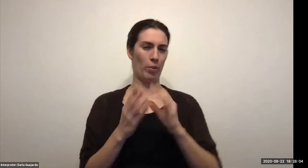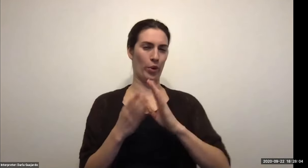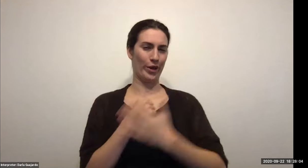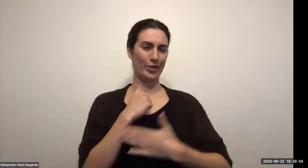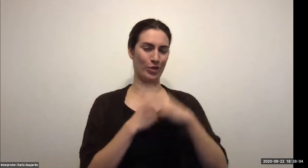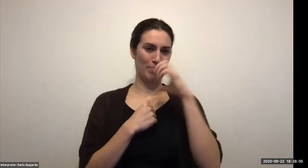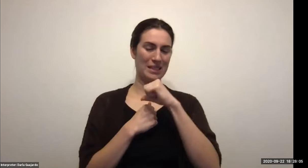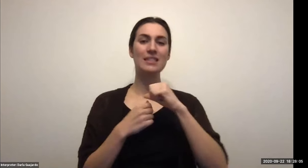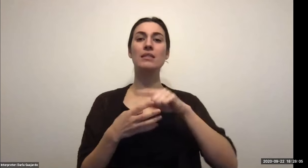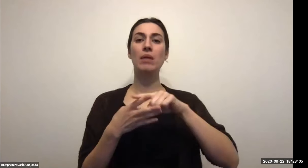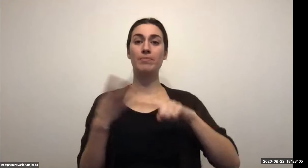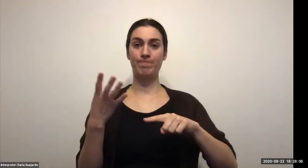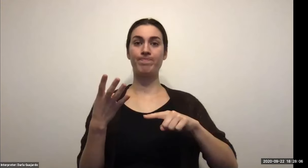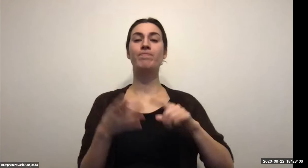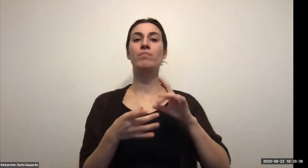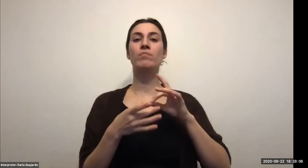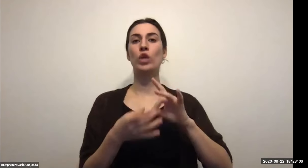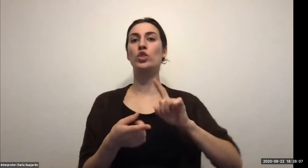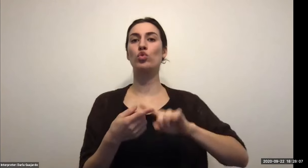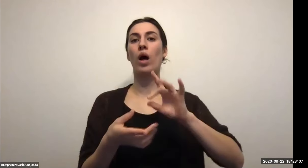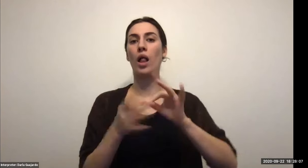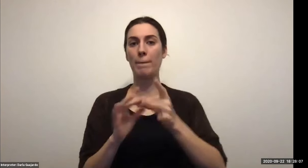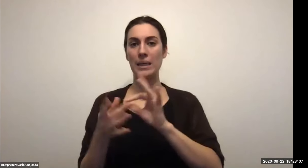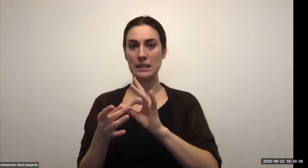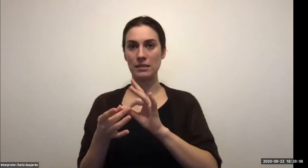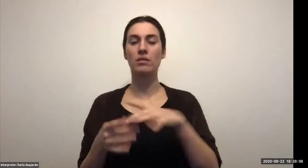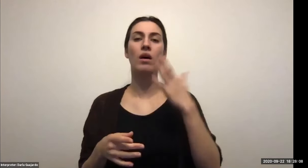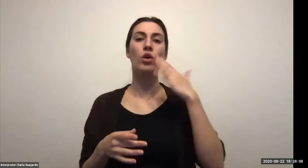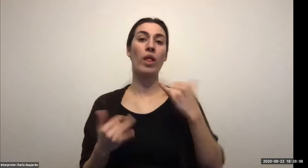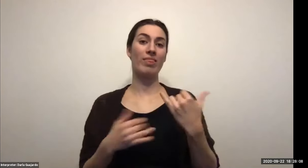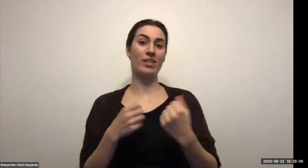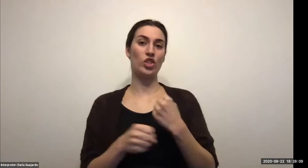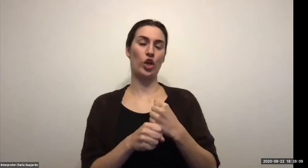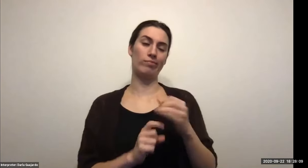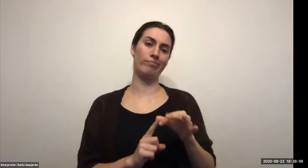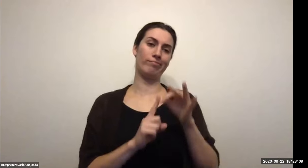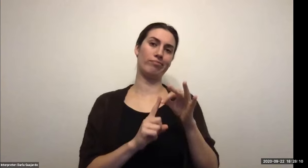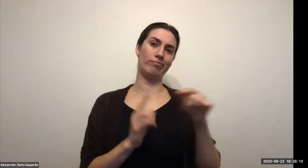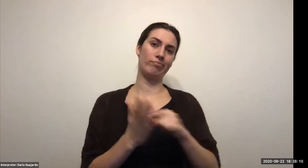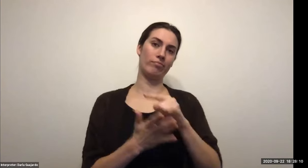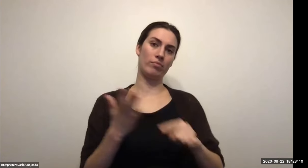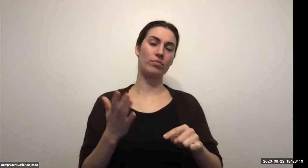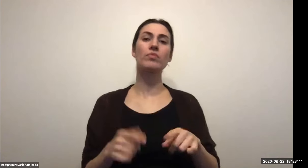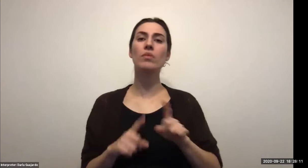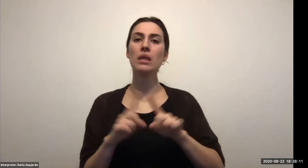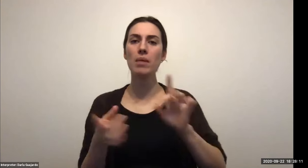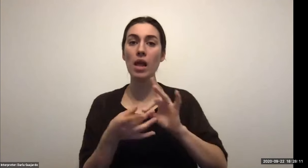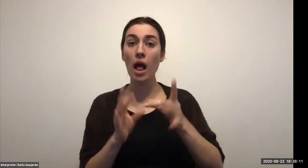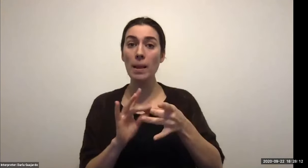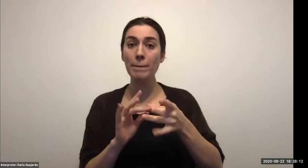Keith Wolling: Obviously, you know, the for most for most important types of tourism is domestic international into regional and mass tourism.